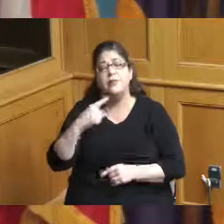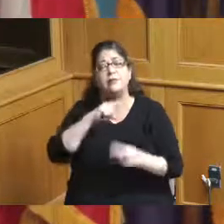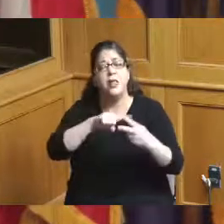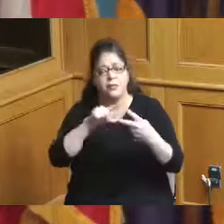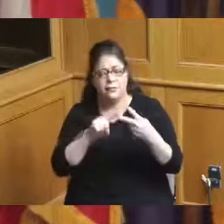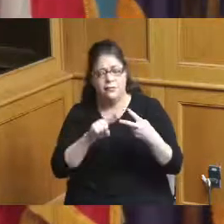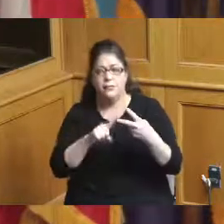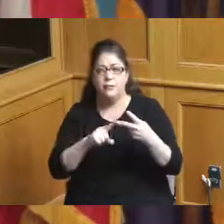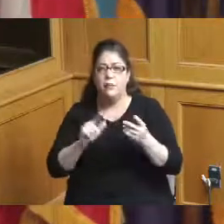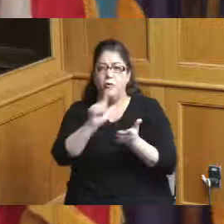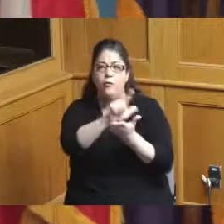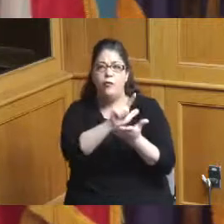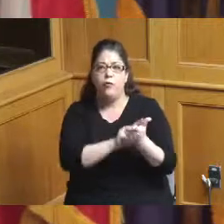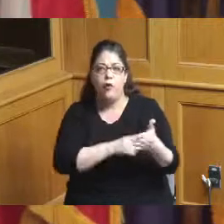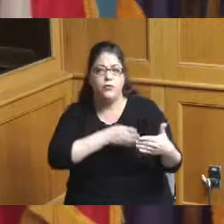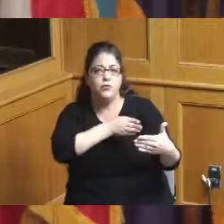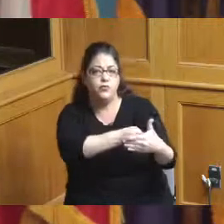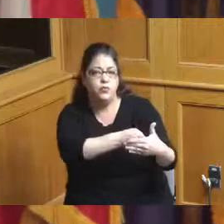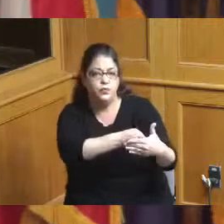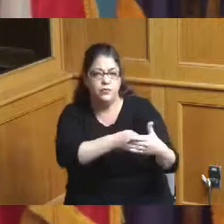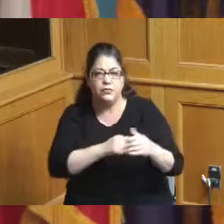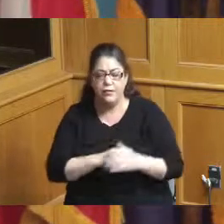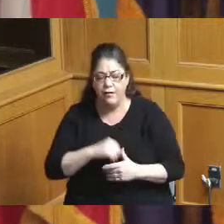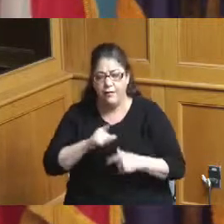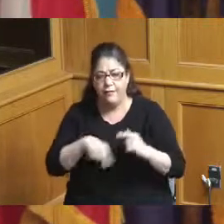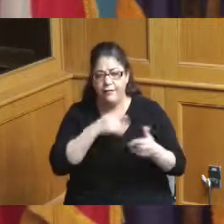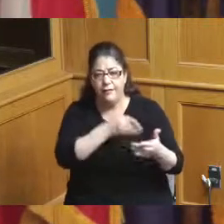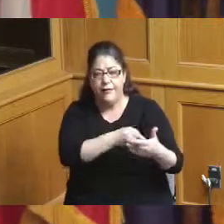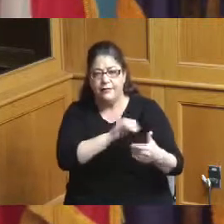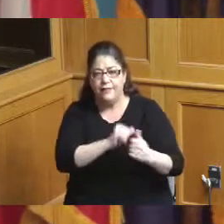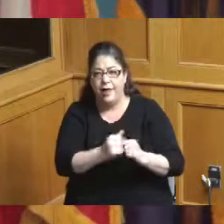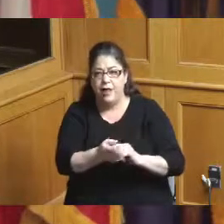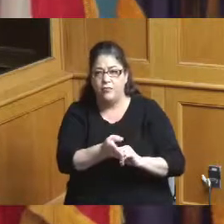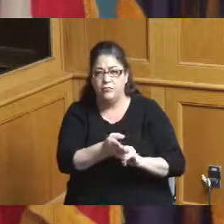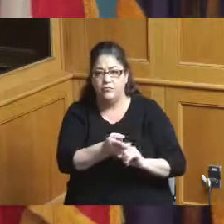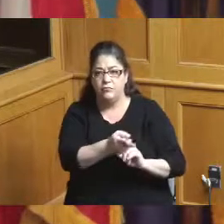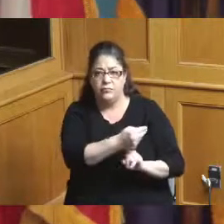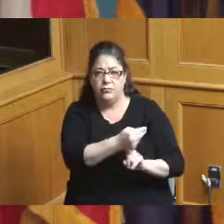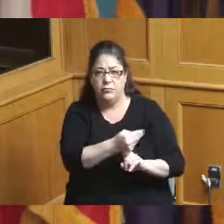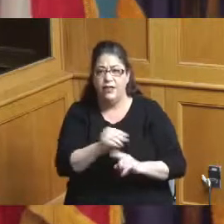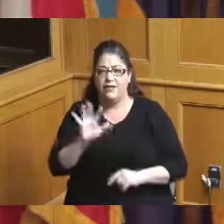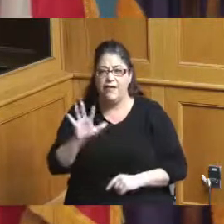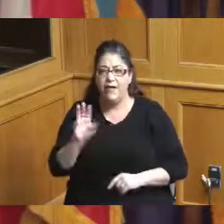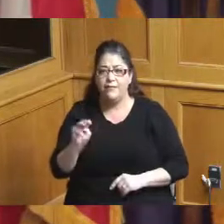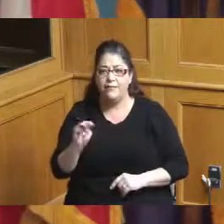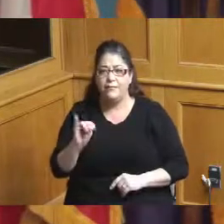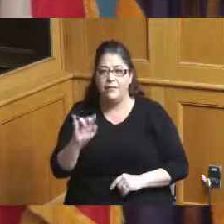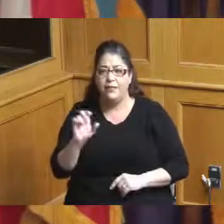that came out and there's a 5 million dollar judgment where is that on the millennium hotel